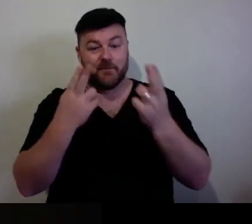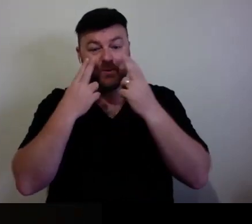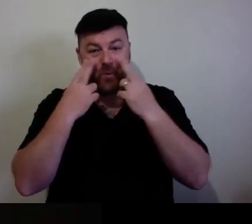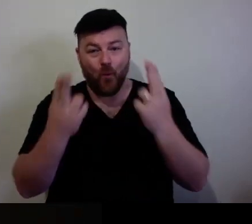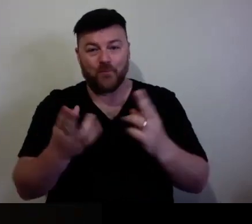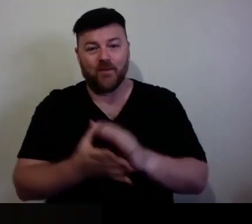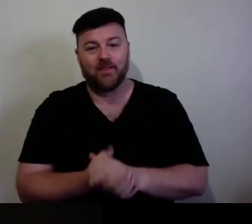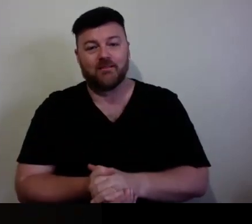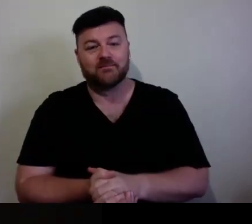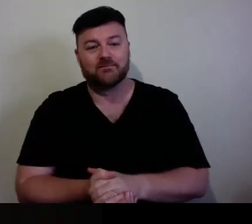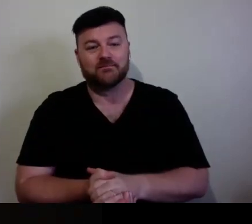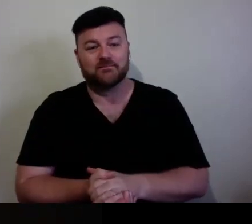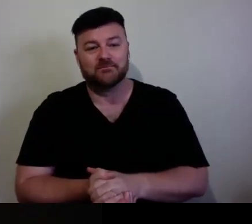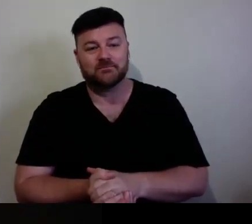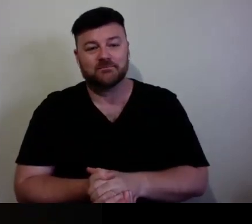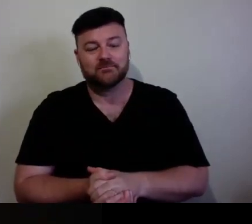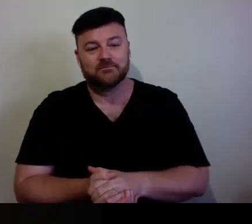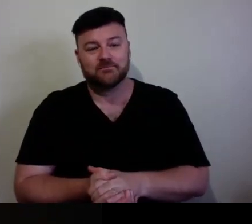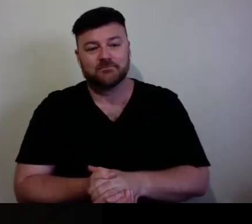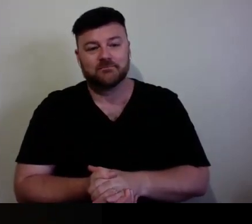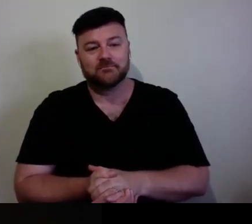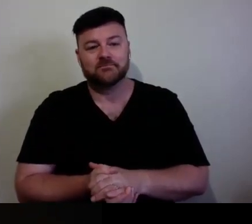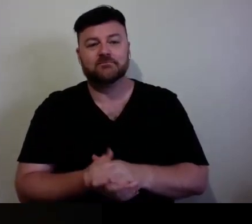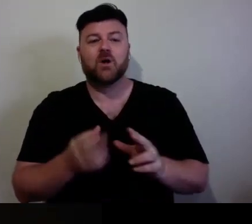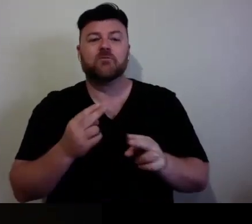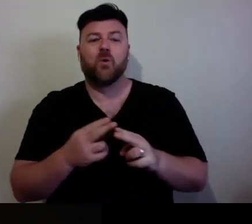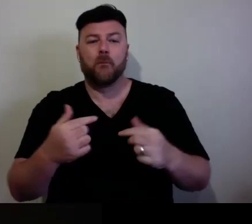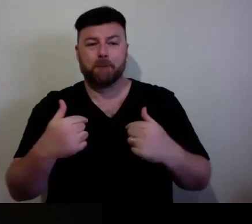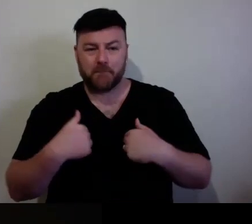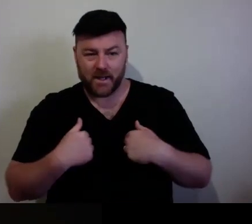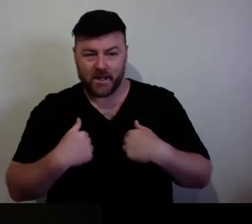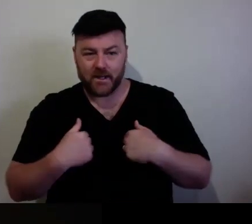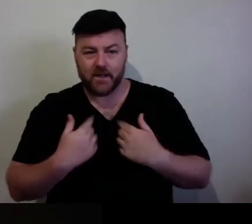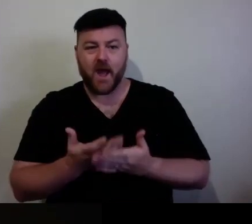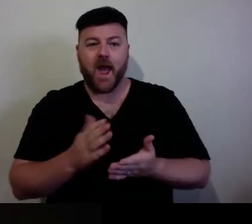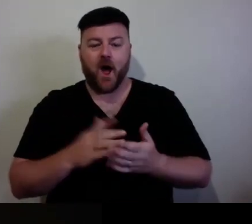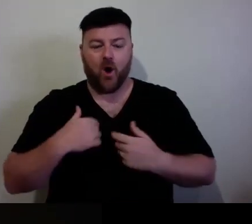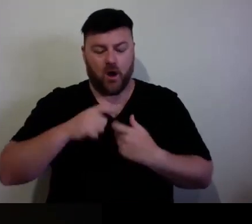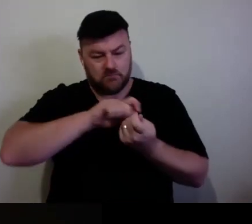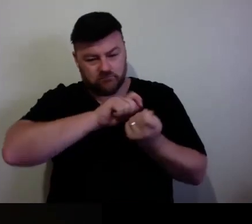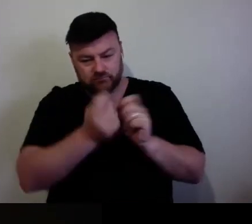The way that I am reckon September youlising my design -- reckon September yule yes, I